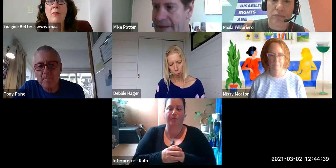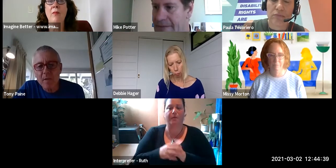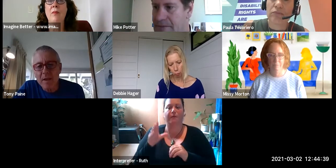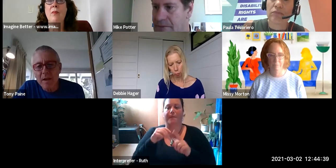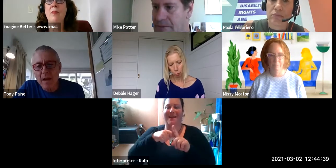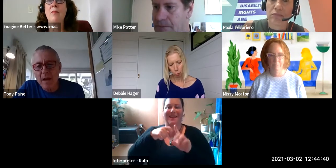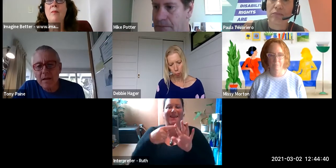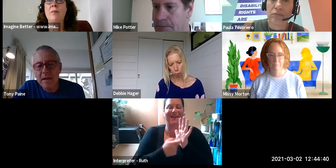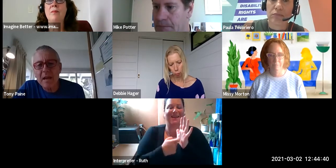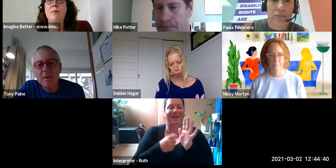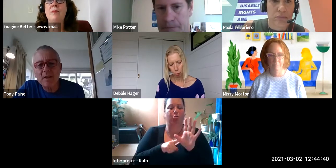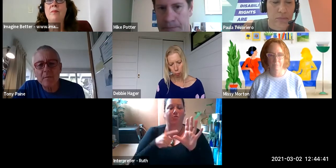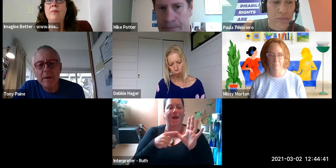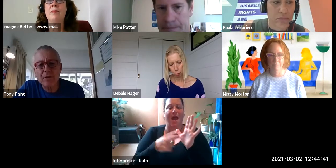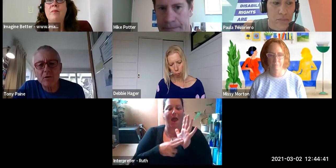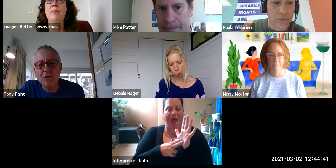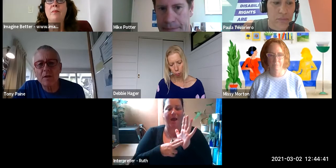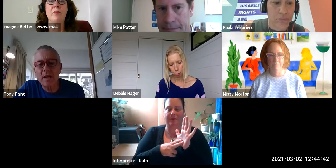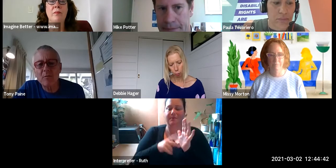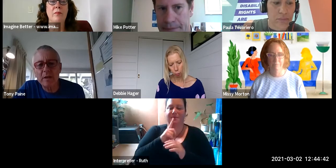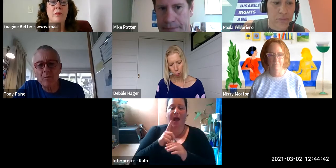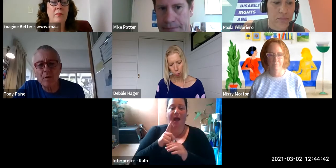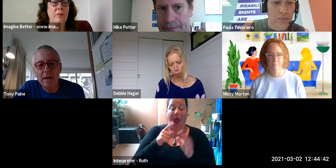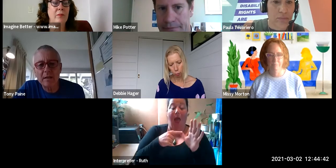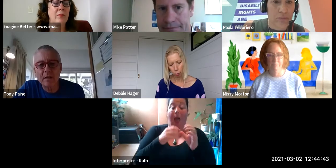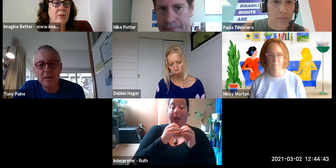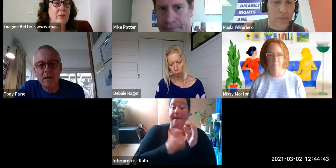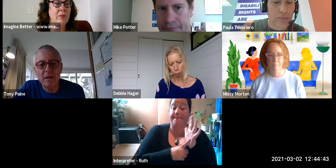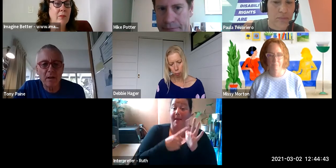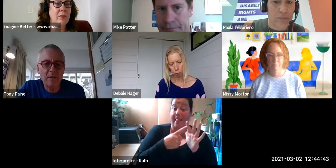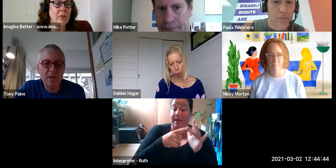voice - the voiceless - it takes a long time to actually pick up all those voices and carry them with us. But we're not going to have true inclusion, we're not going to have everyone behind us in a movement if those voices aren't included. I've a question that has come through on the Q&A which relates to the intersection conversation and the question from Carey-Ann: how does ableism impact on non-disabled people'?